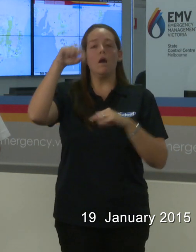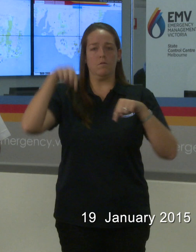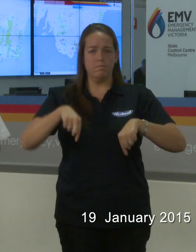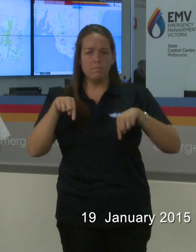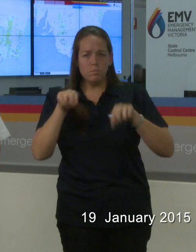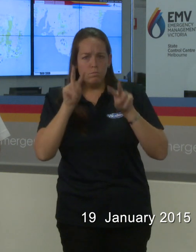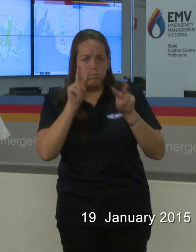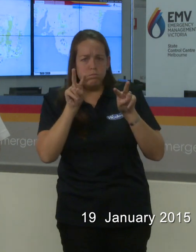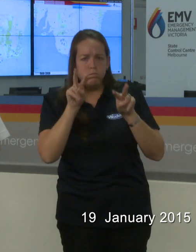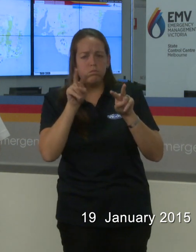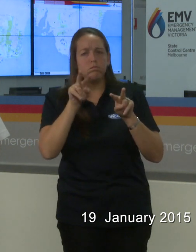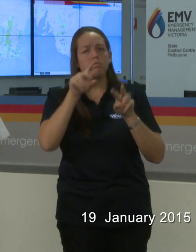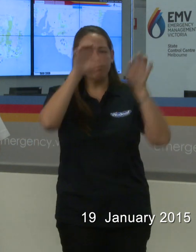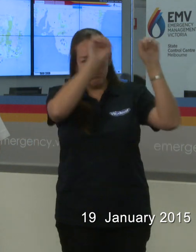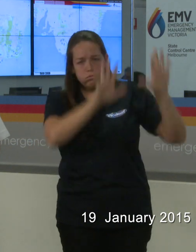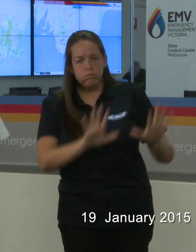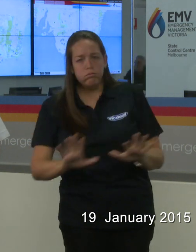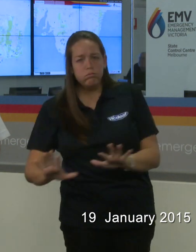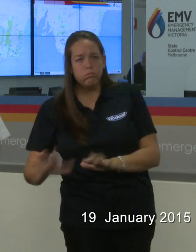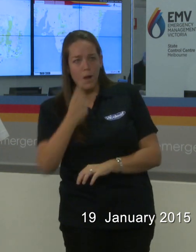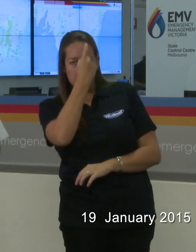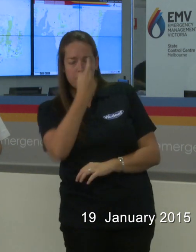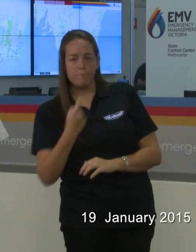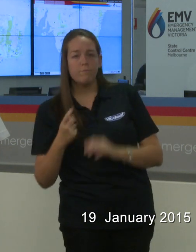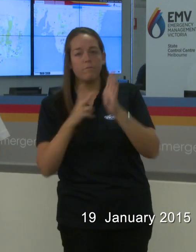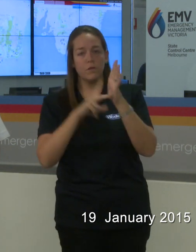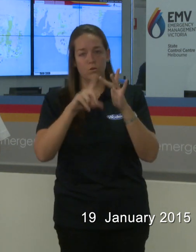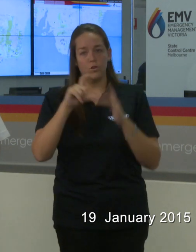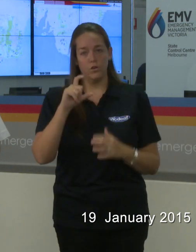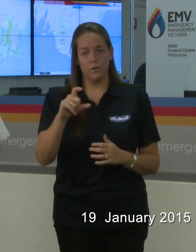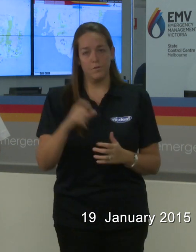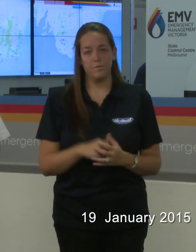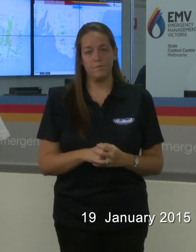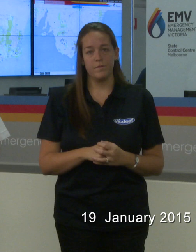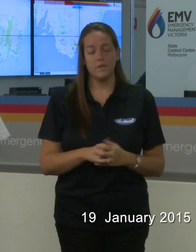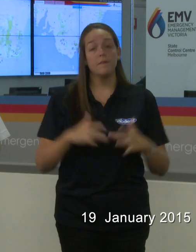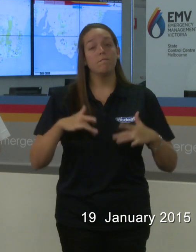extreme fire weather coming to the state. We think that will be the case for probably the next seven to ten days